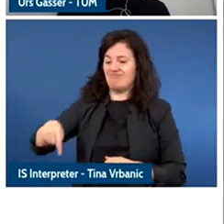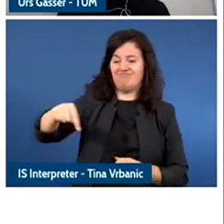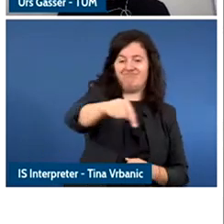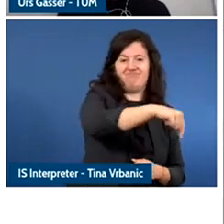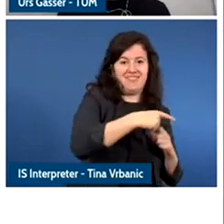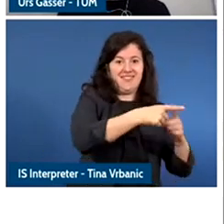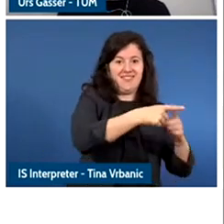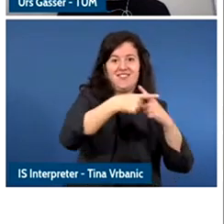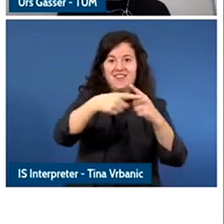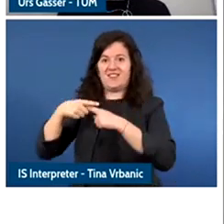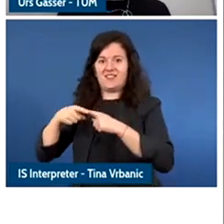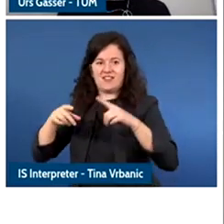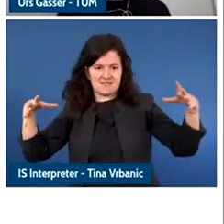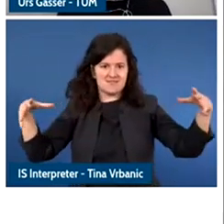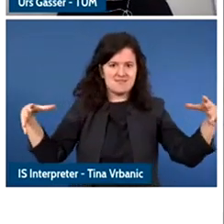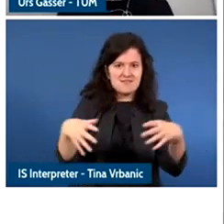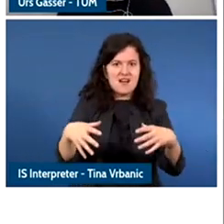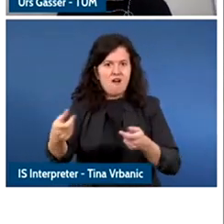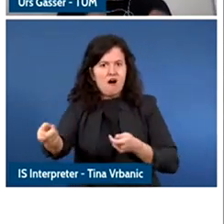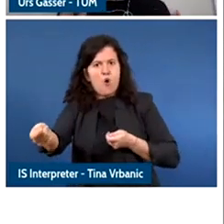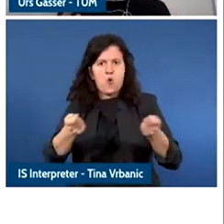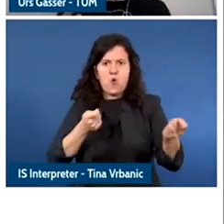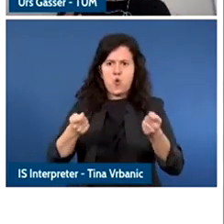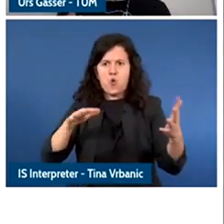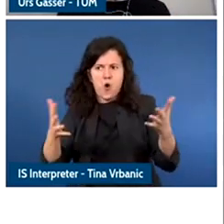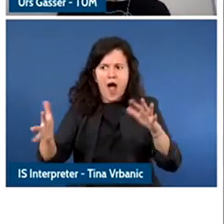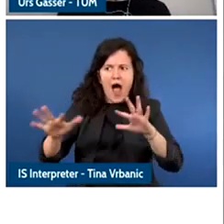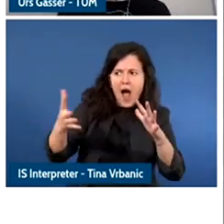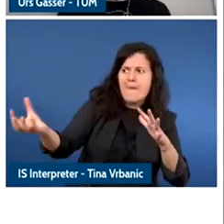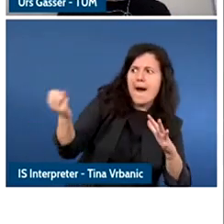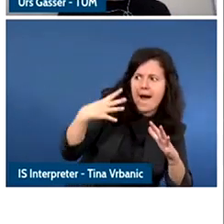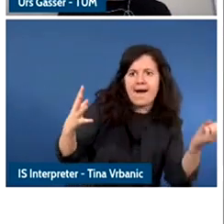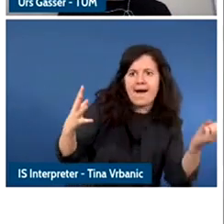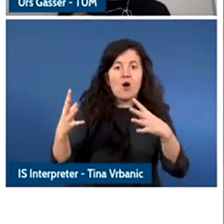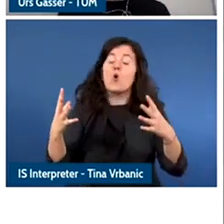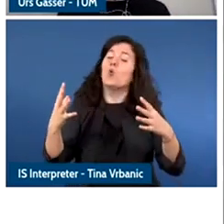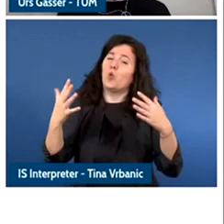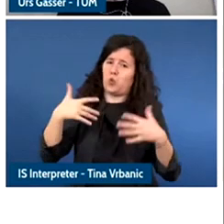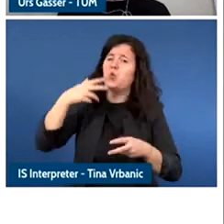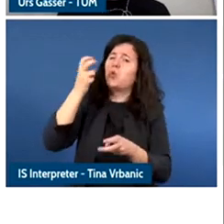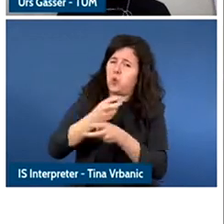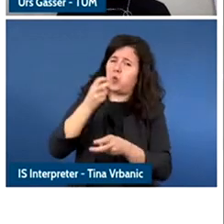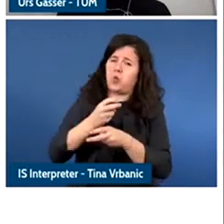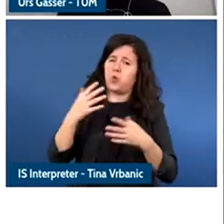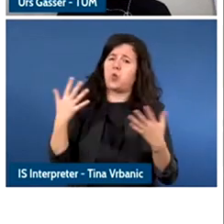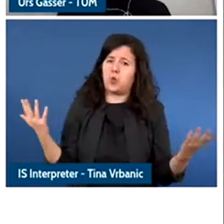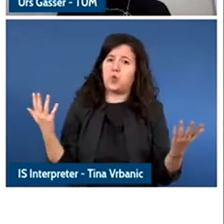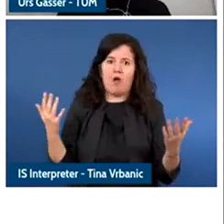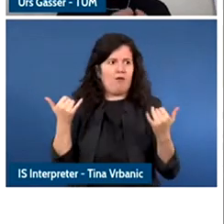harder and harder even in a polarized environment as we live in the stakes are high.